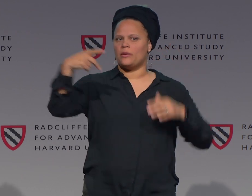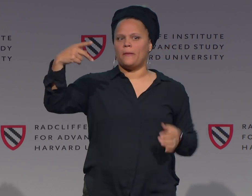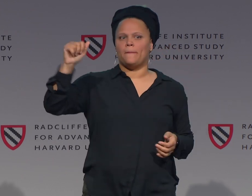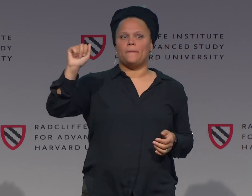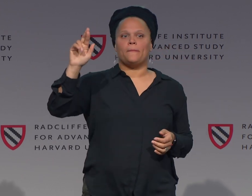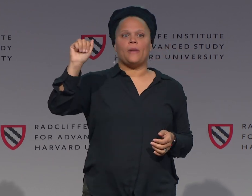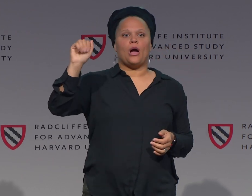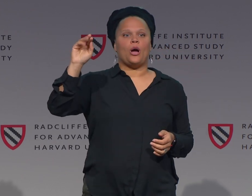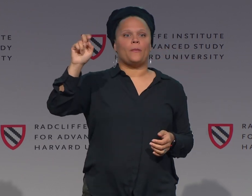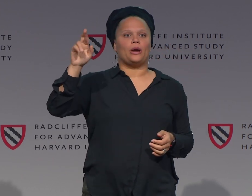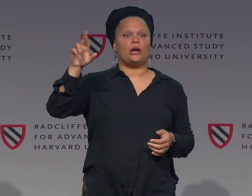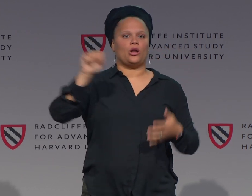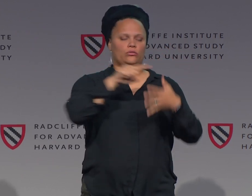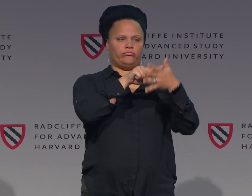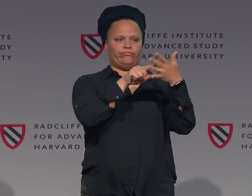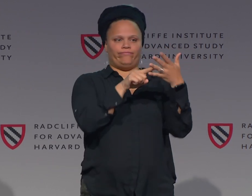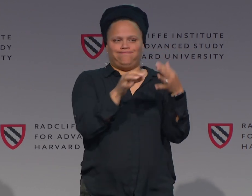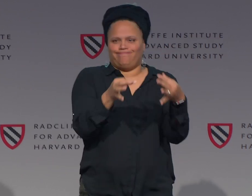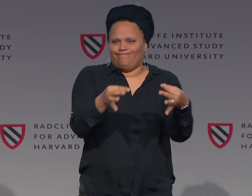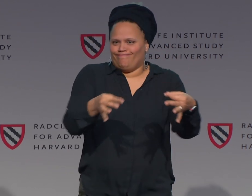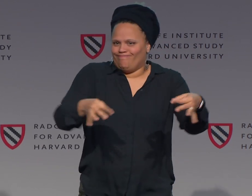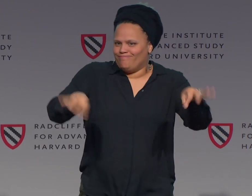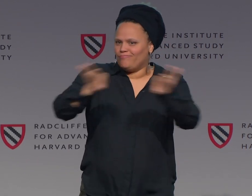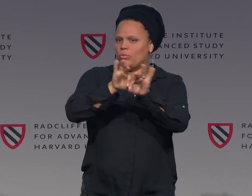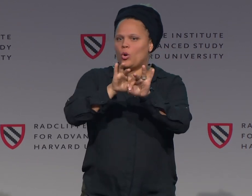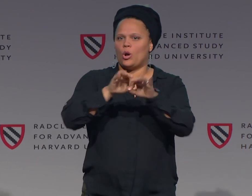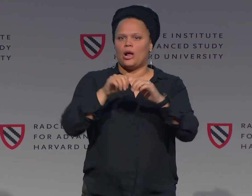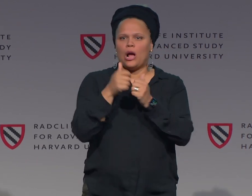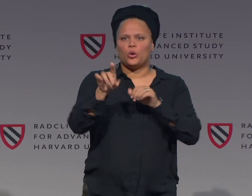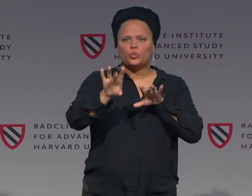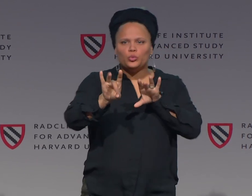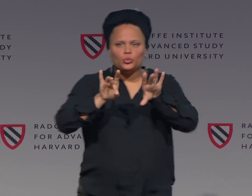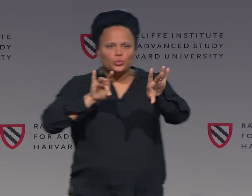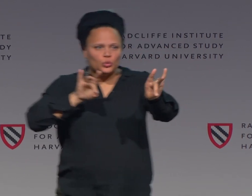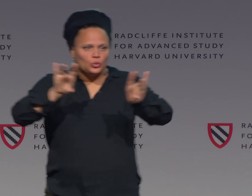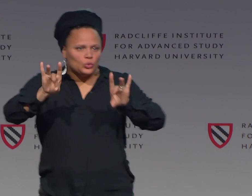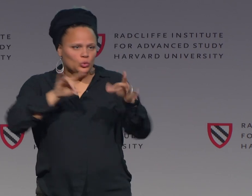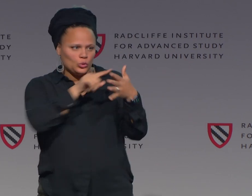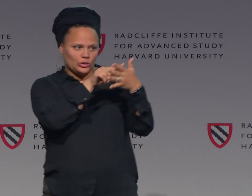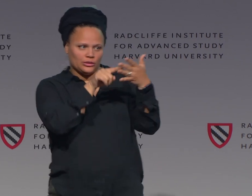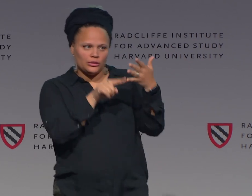So all those are parameters that are so crucial.